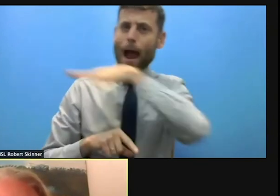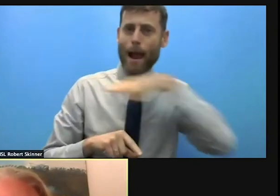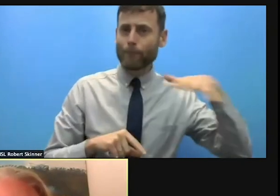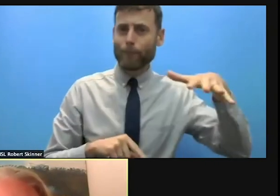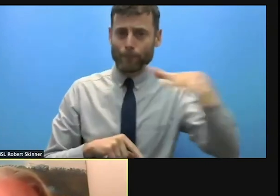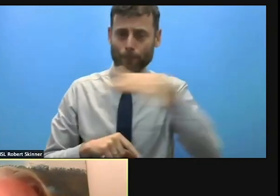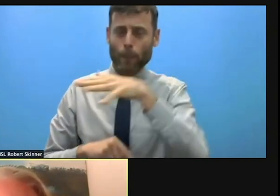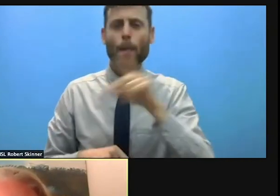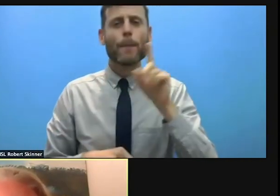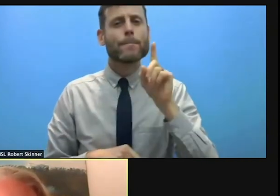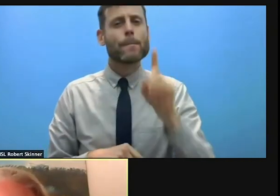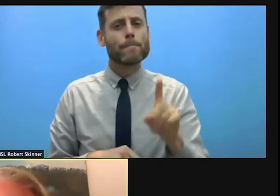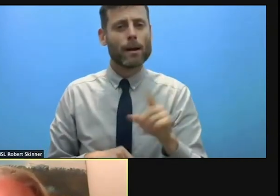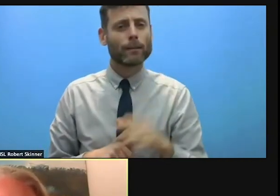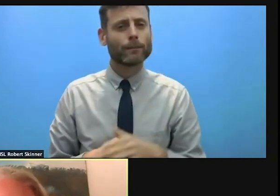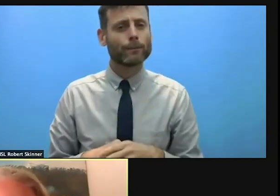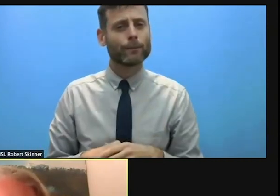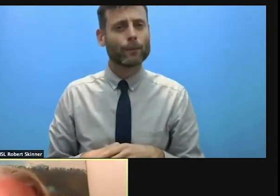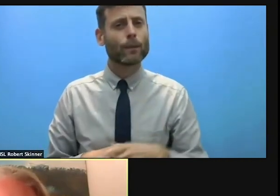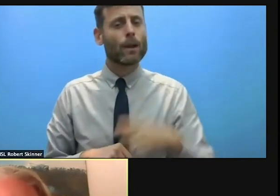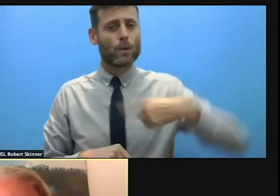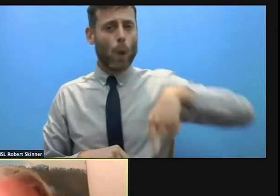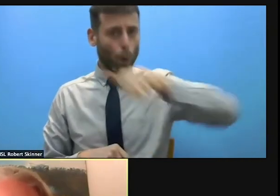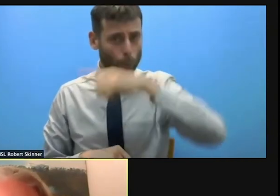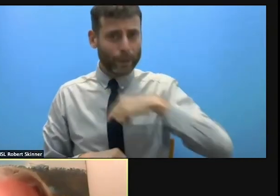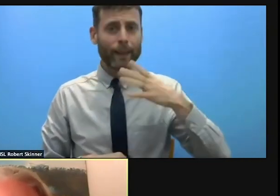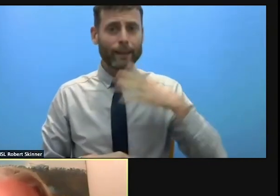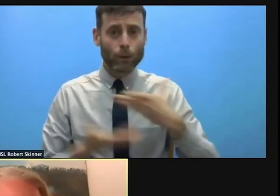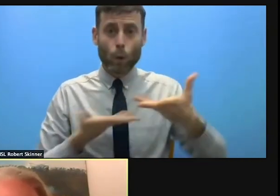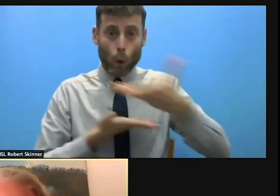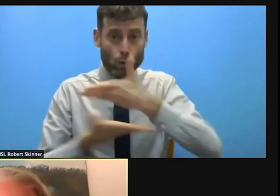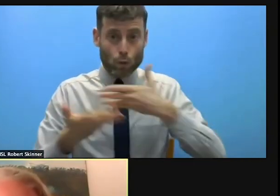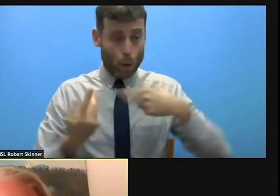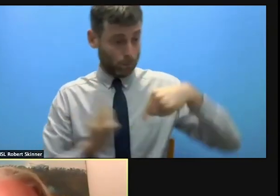that this is a discussion that is also reaching out even more broadly. But thank you so much for